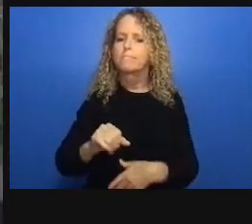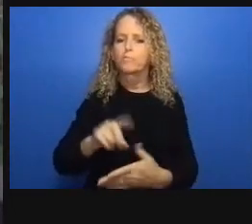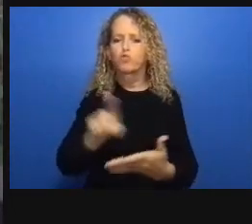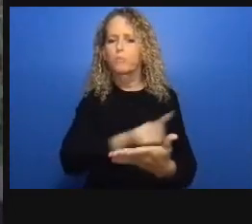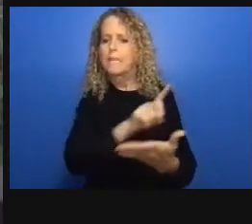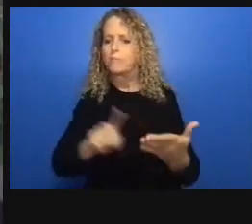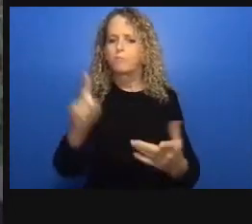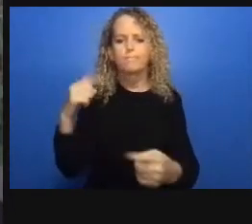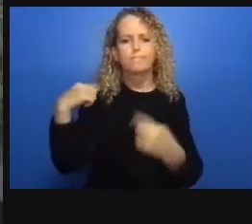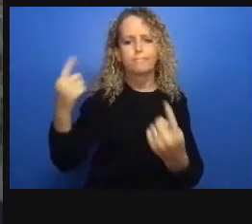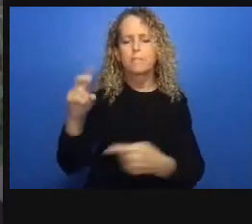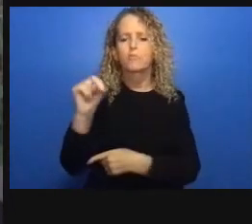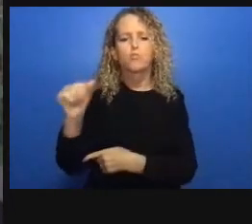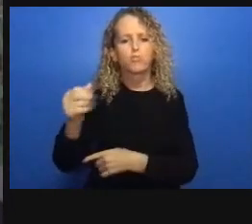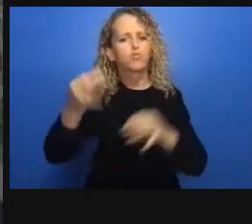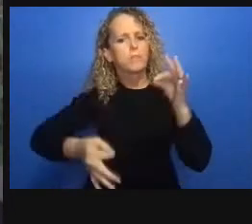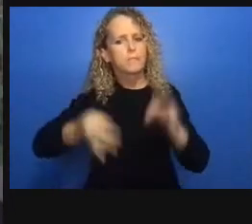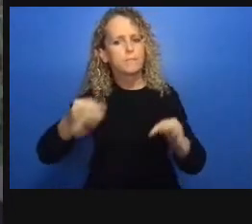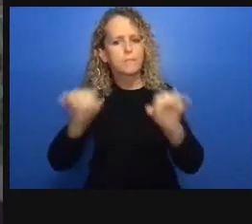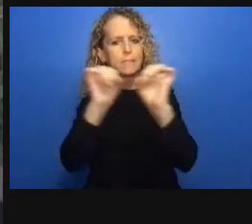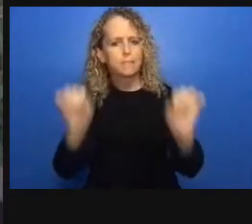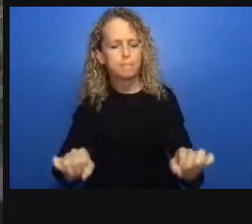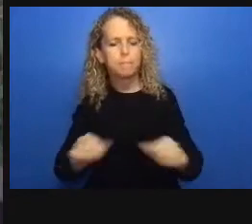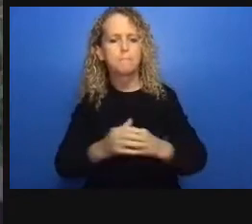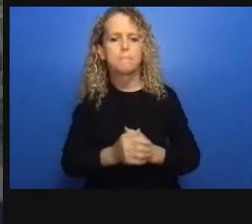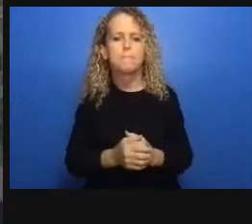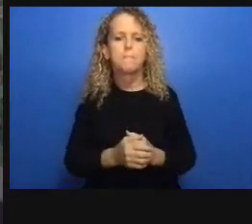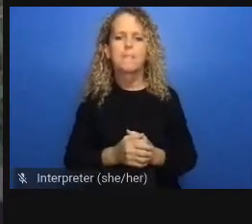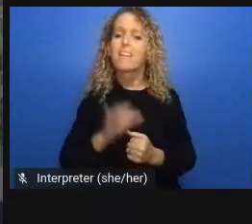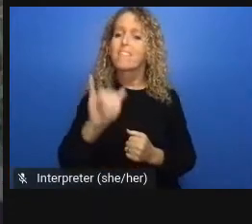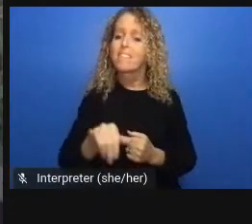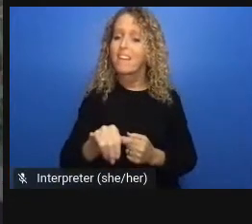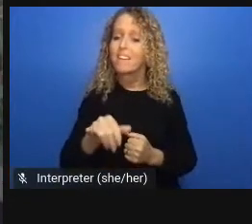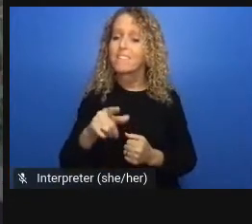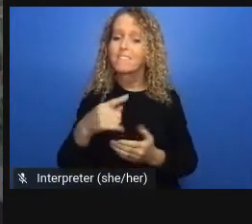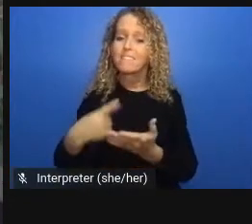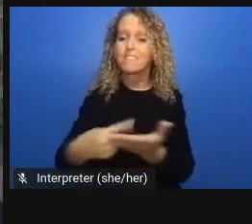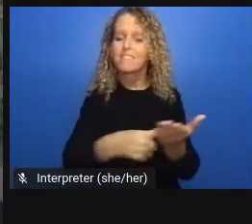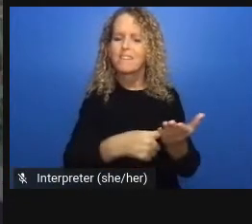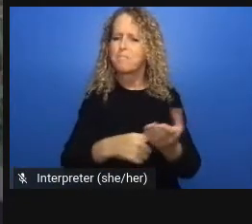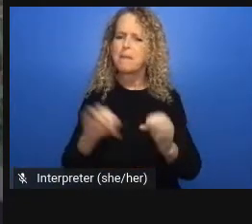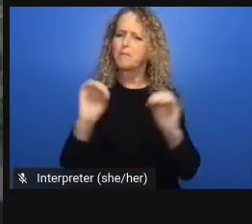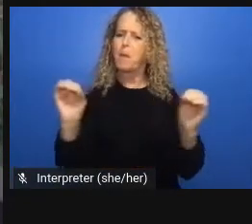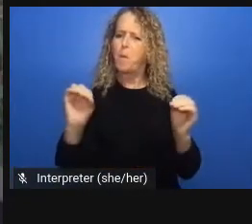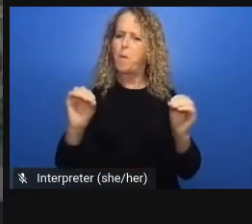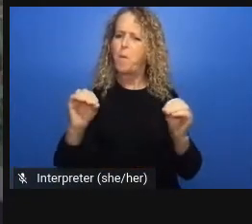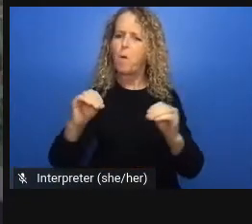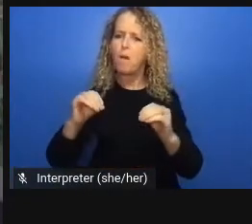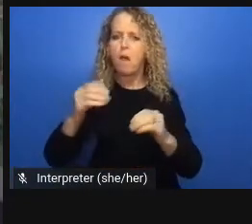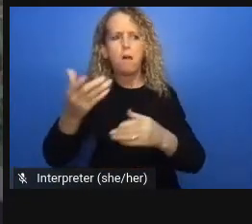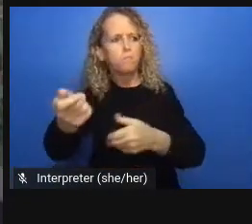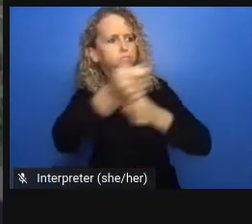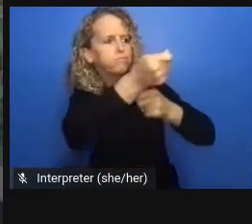that's a big story for Nova Scotia still as Martha will relay the bigger story was the fleeting